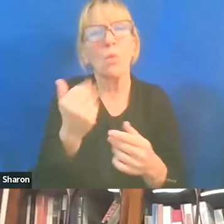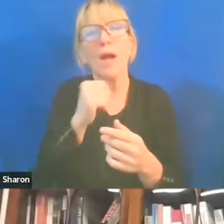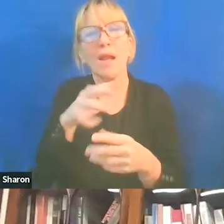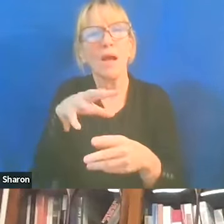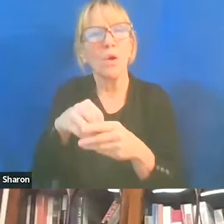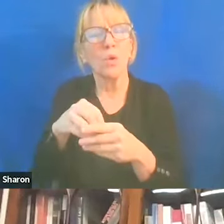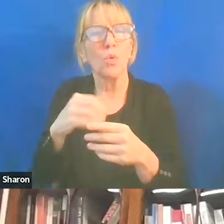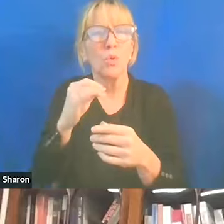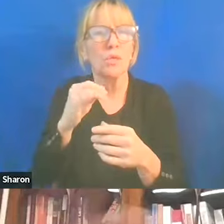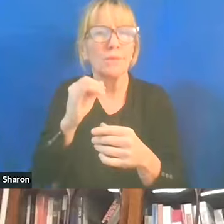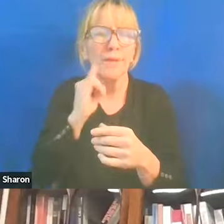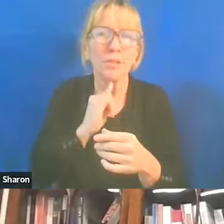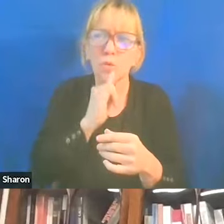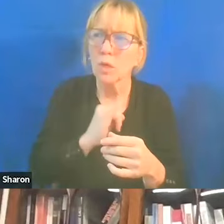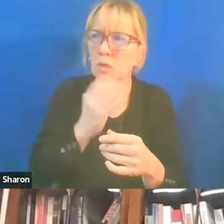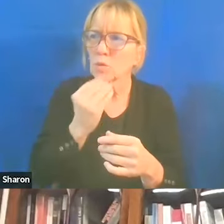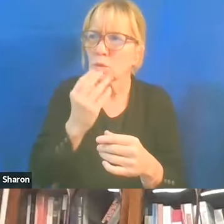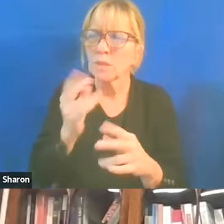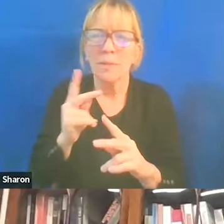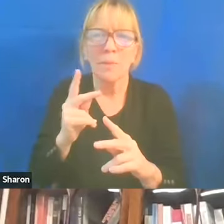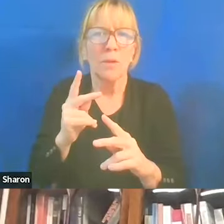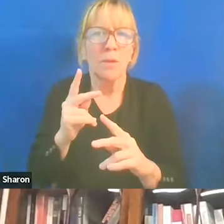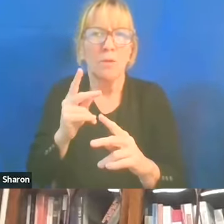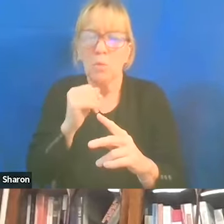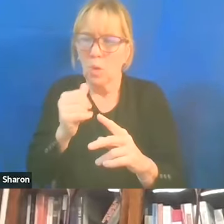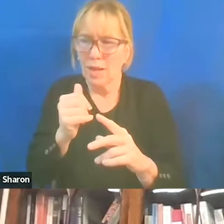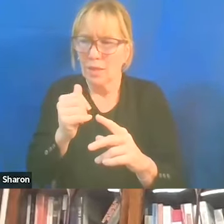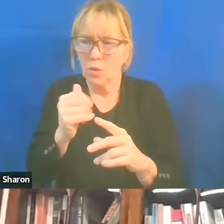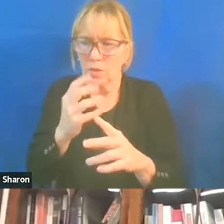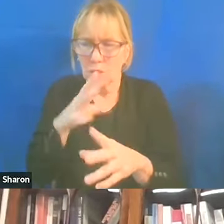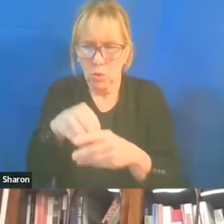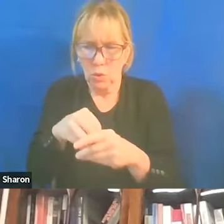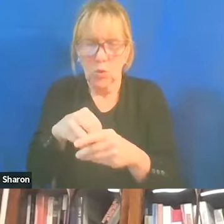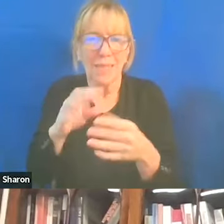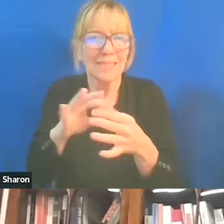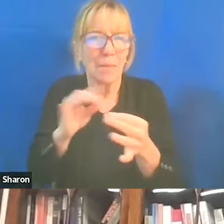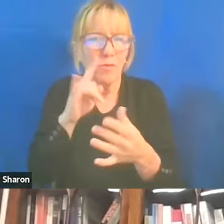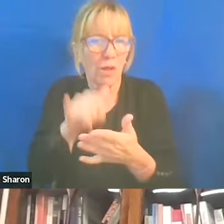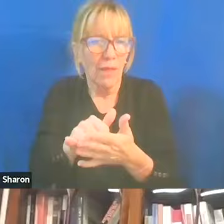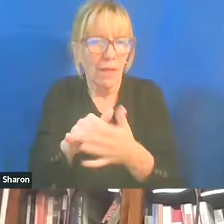merit a statement, or why? You know, so I do understand that side also.